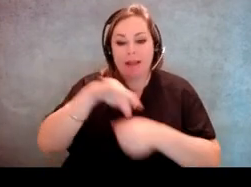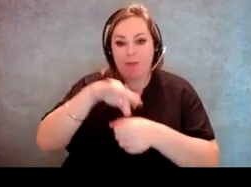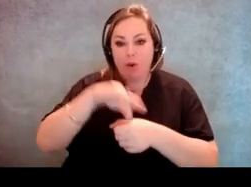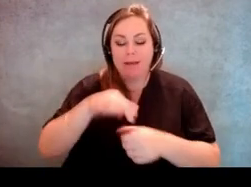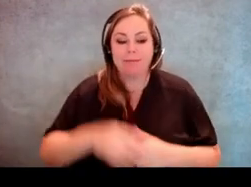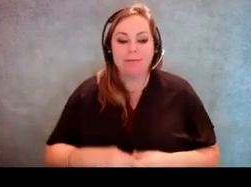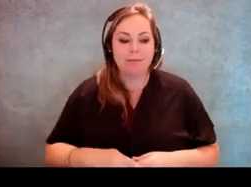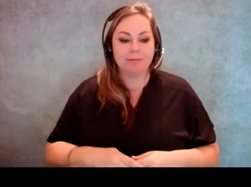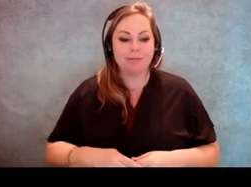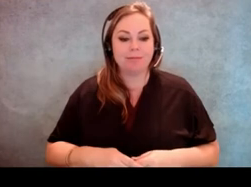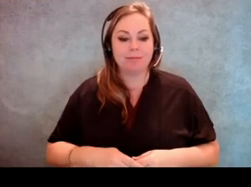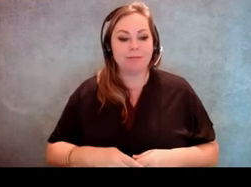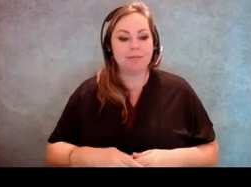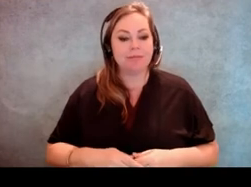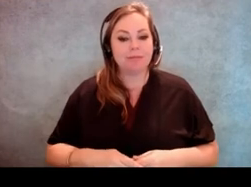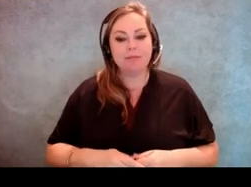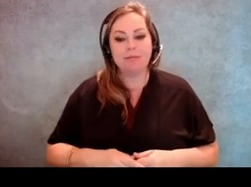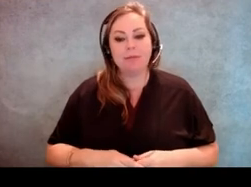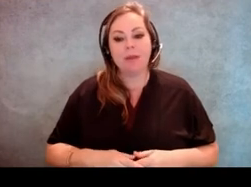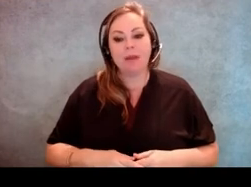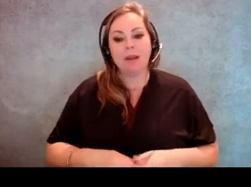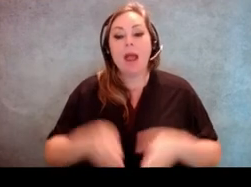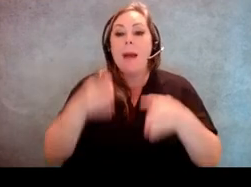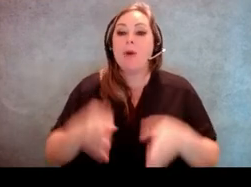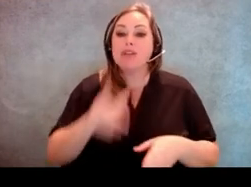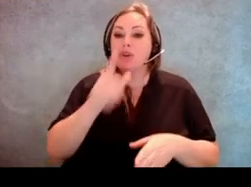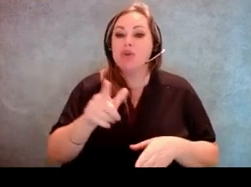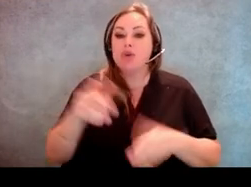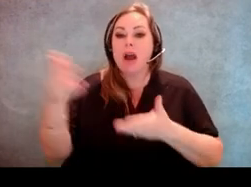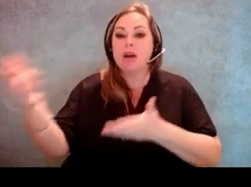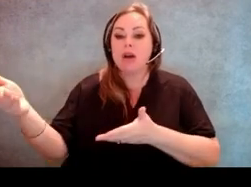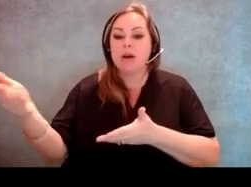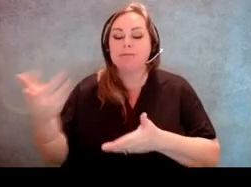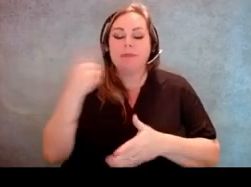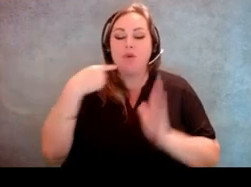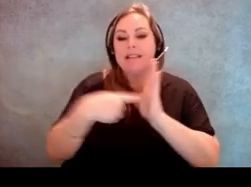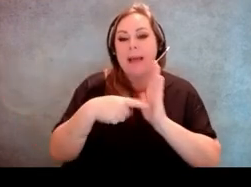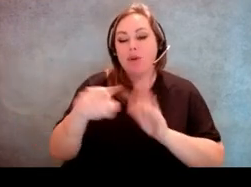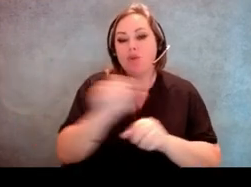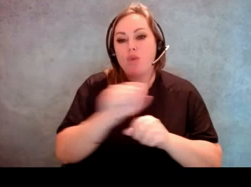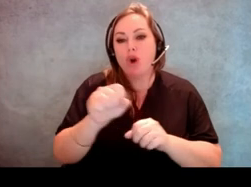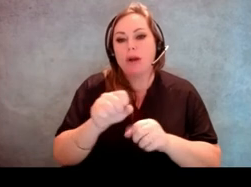So a person who transports, so let's say you work at like a nursing home